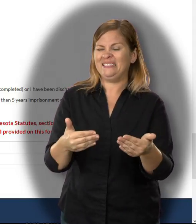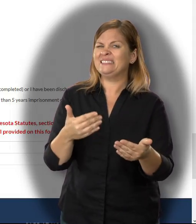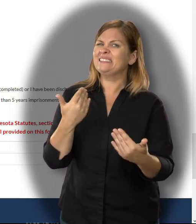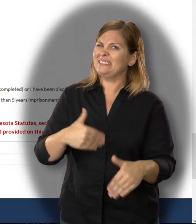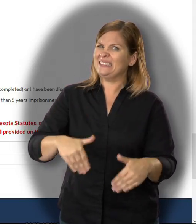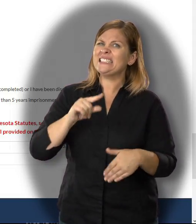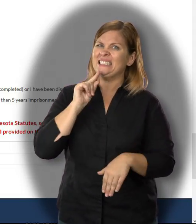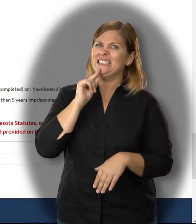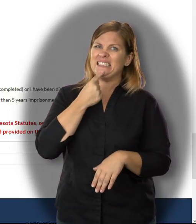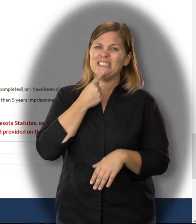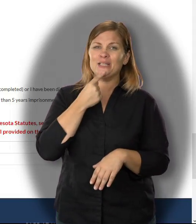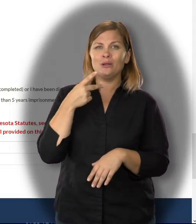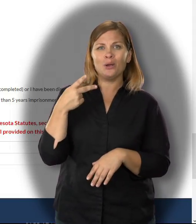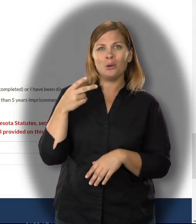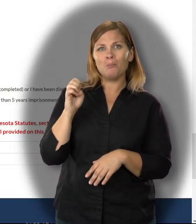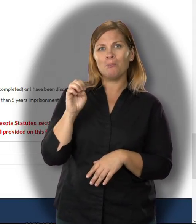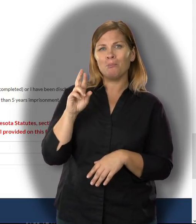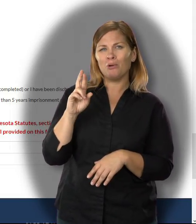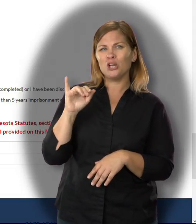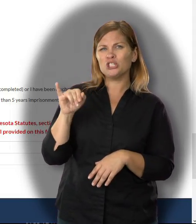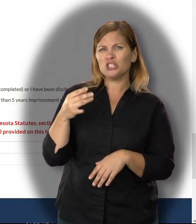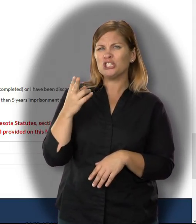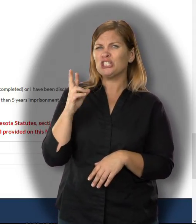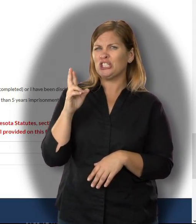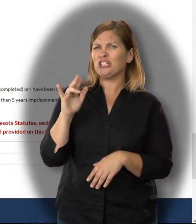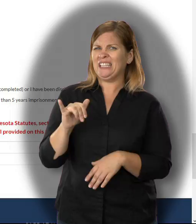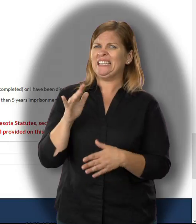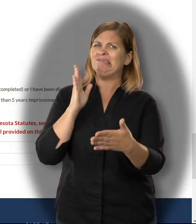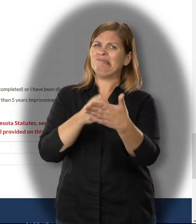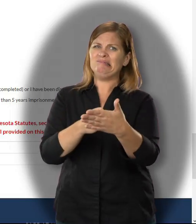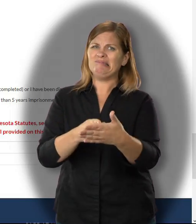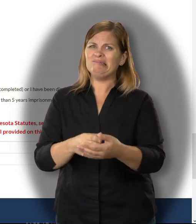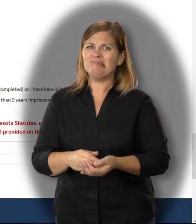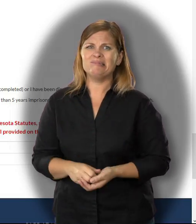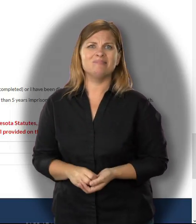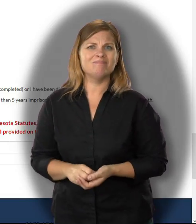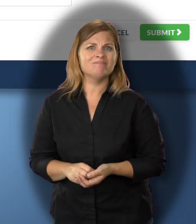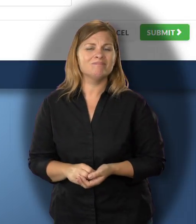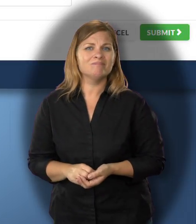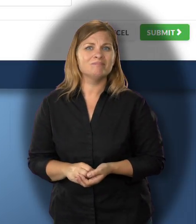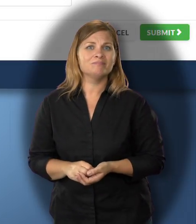If you lie, it is a serious crime called perjury.